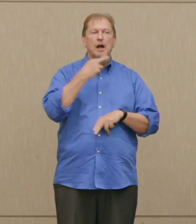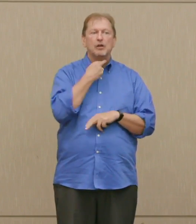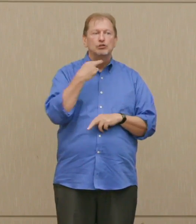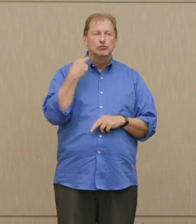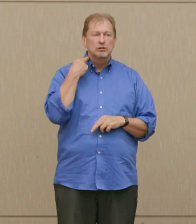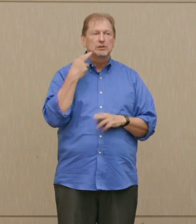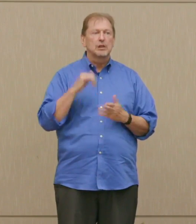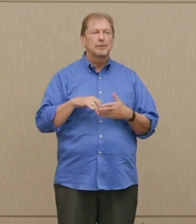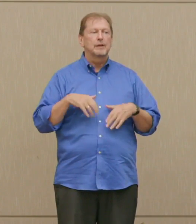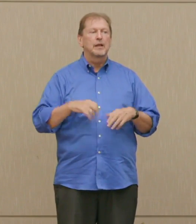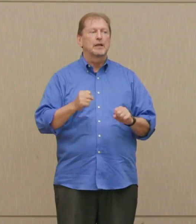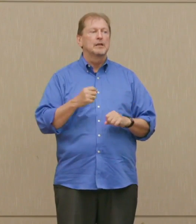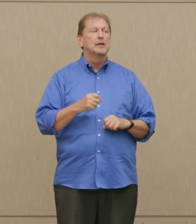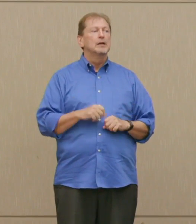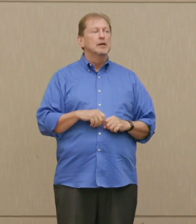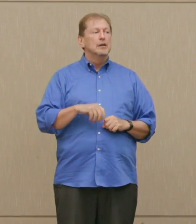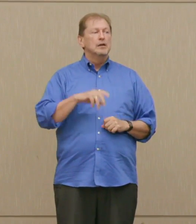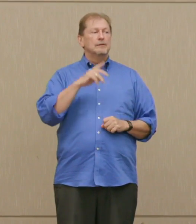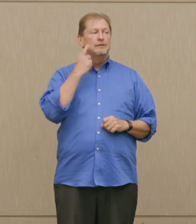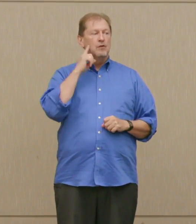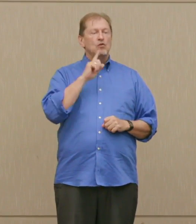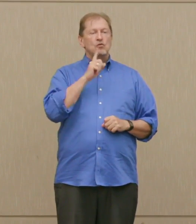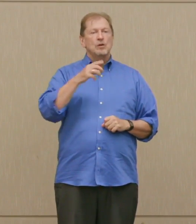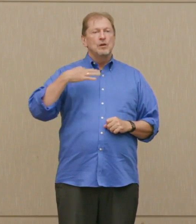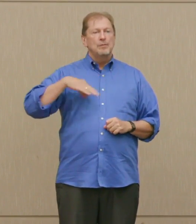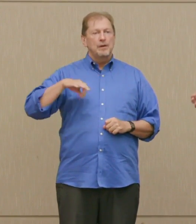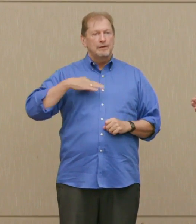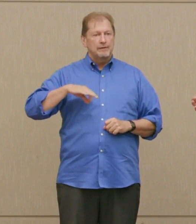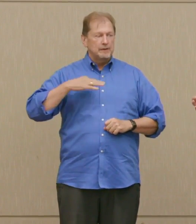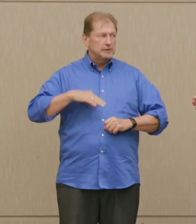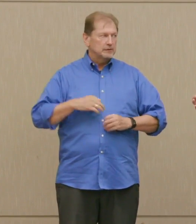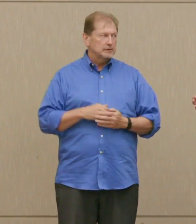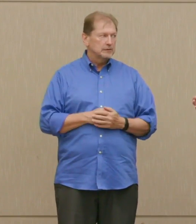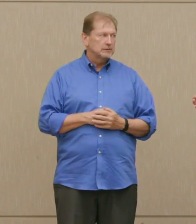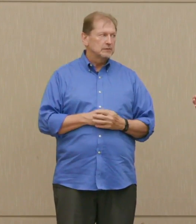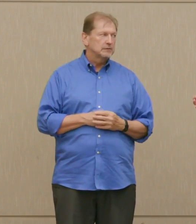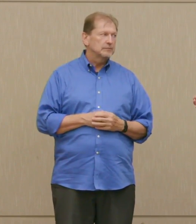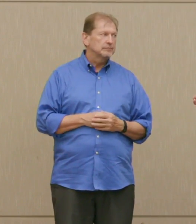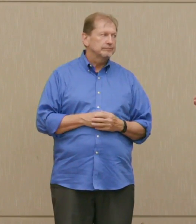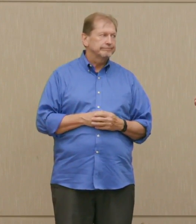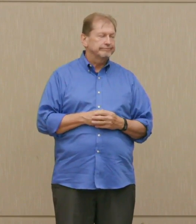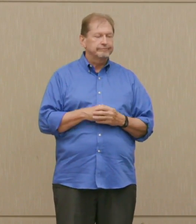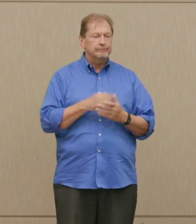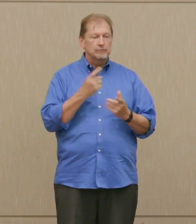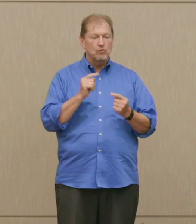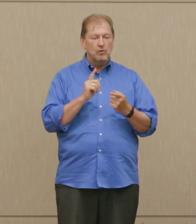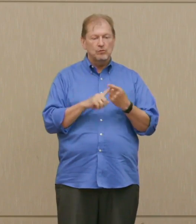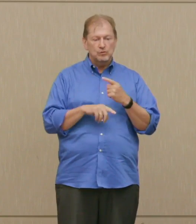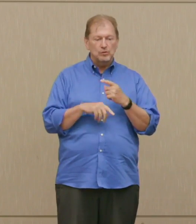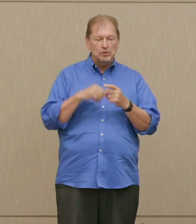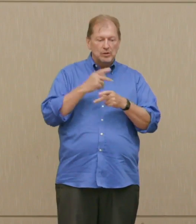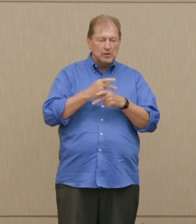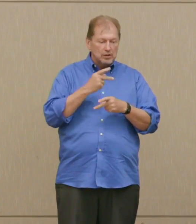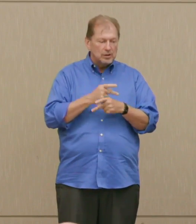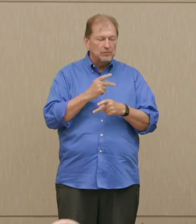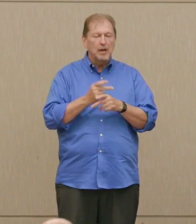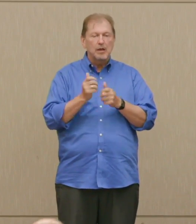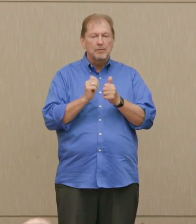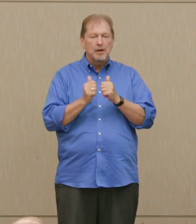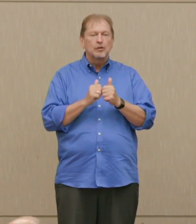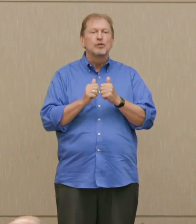Dr. Ellsberg: For real benefits, staying in office against the competitor, assuring allies,